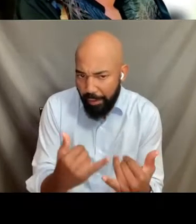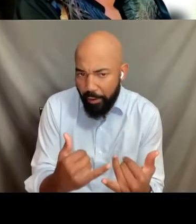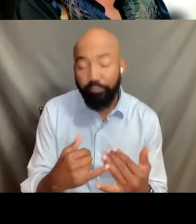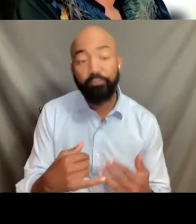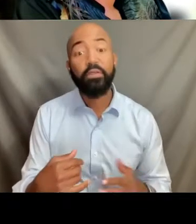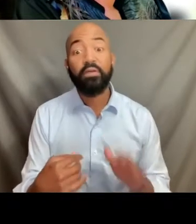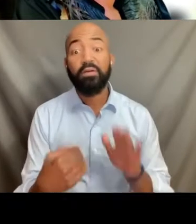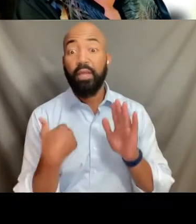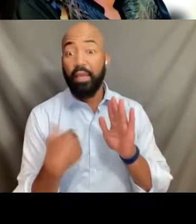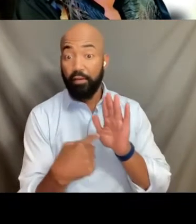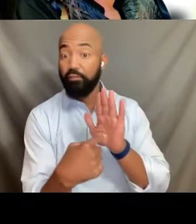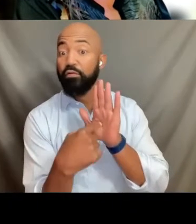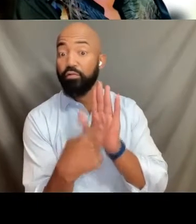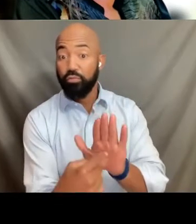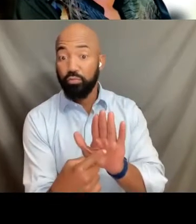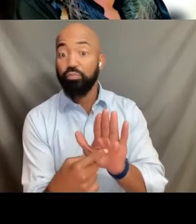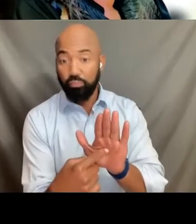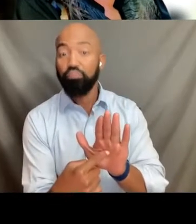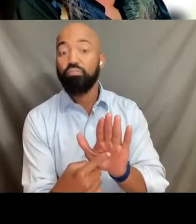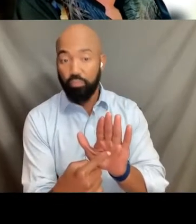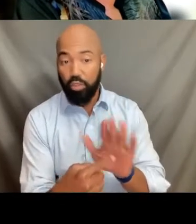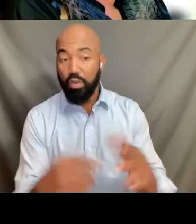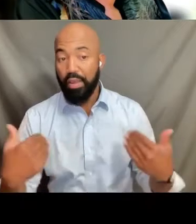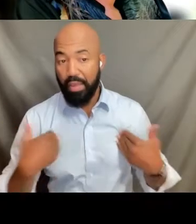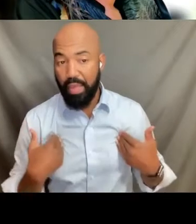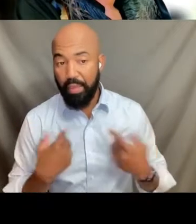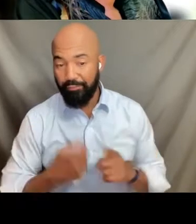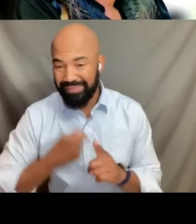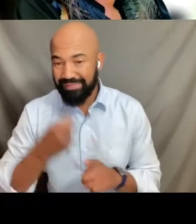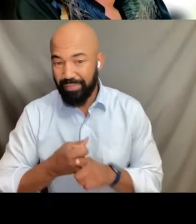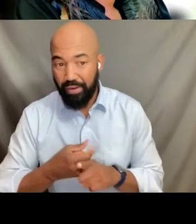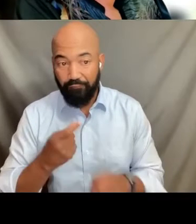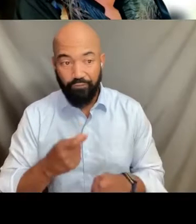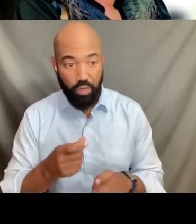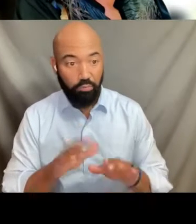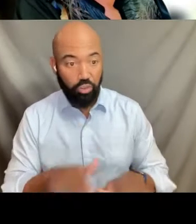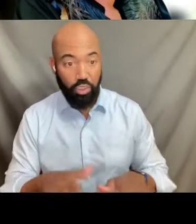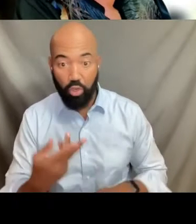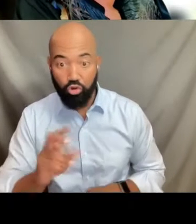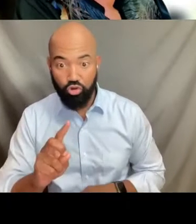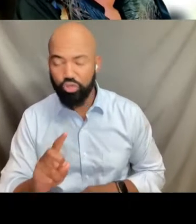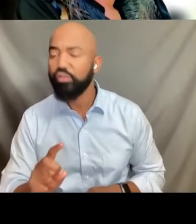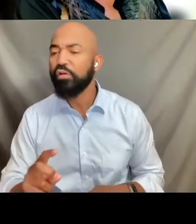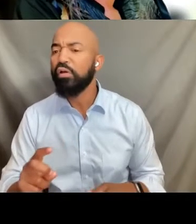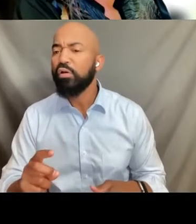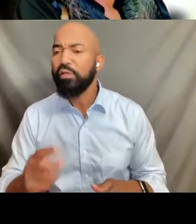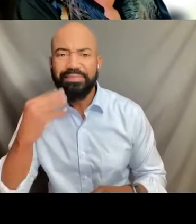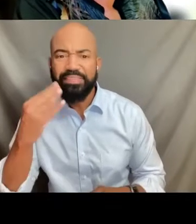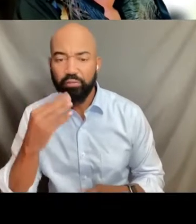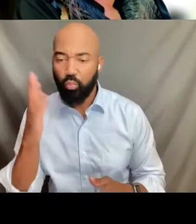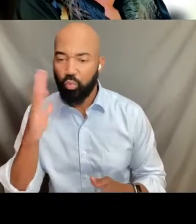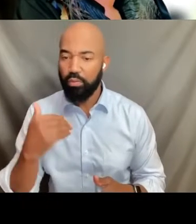that the things that happened to us in childhood have both physical and mental health implications